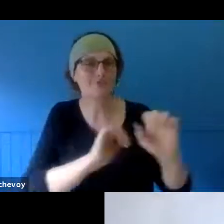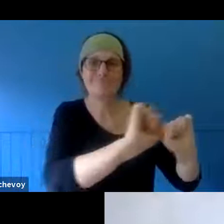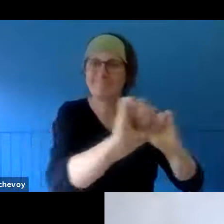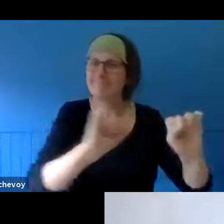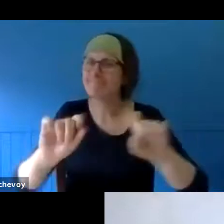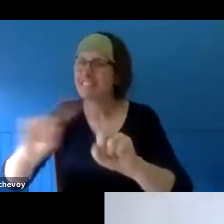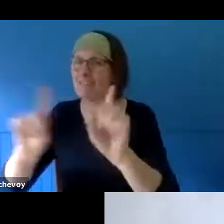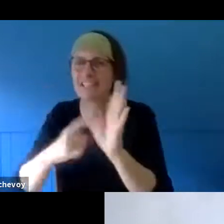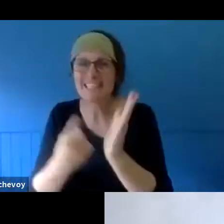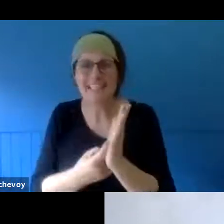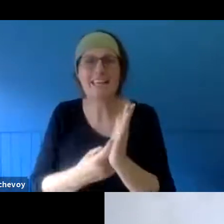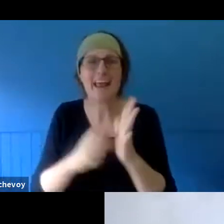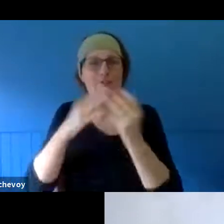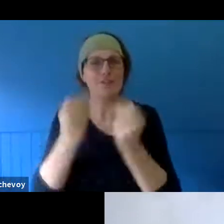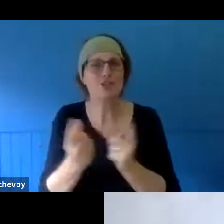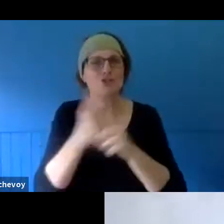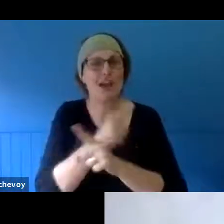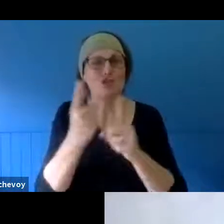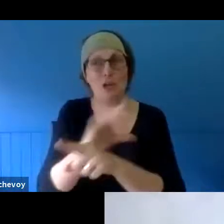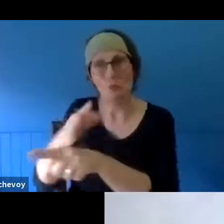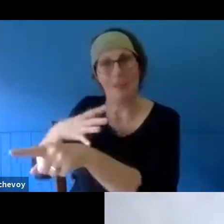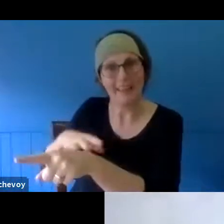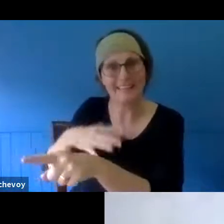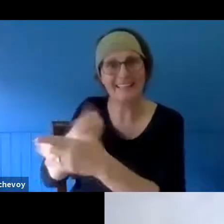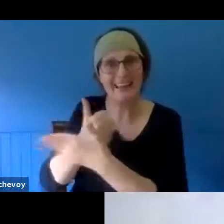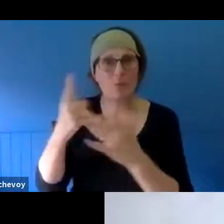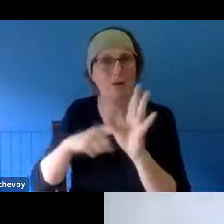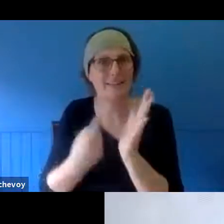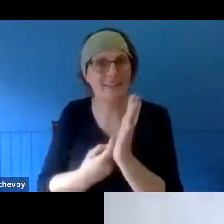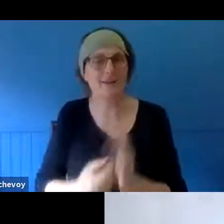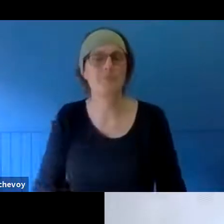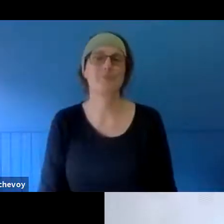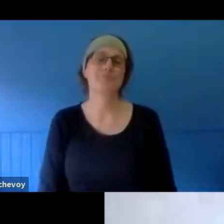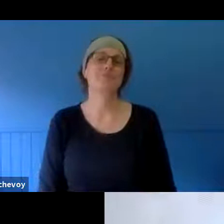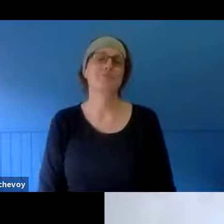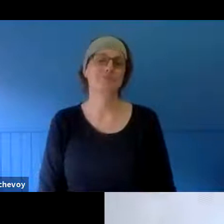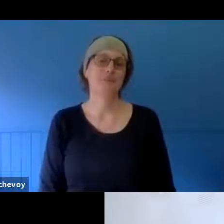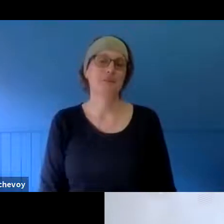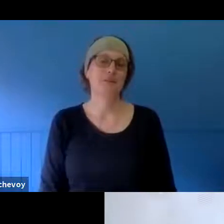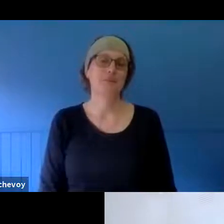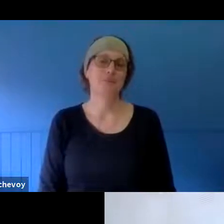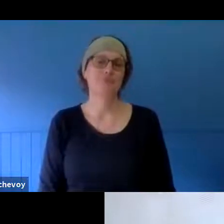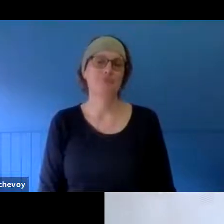Yeah. And I remember you saying that sometimes imposing a